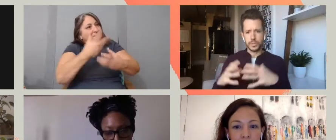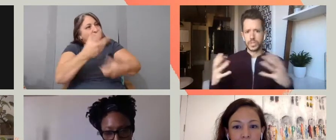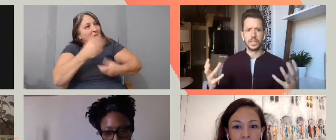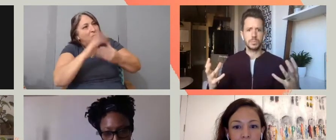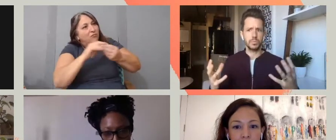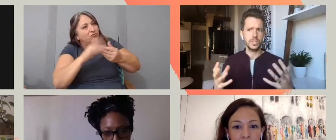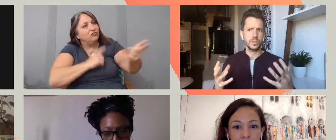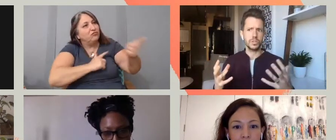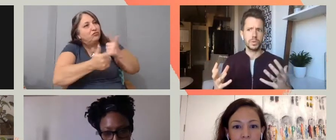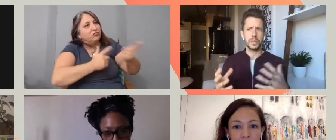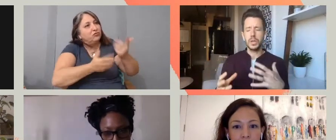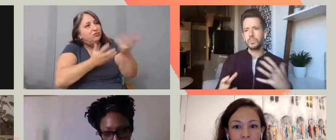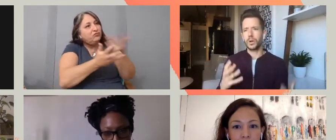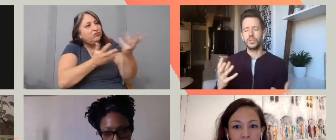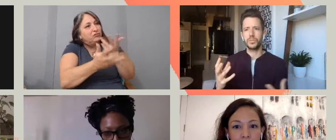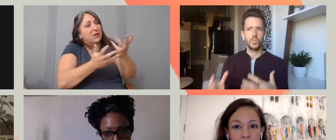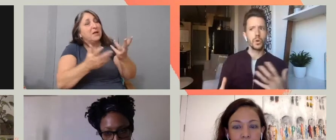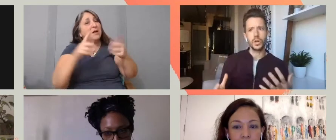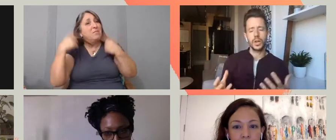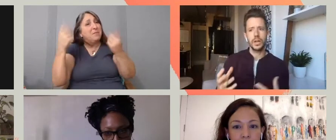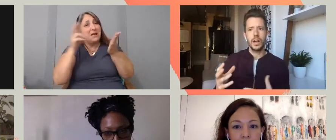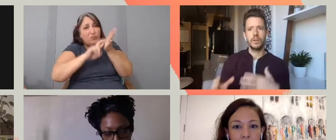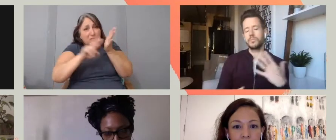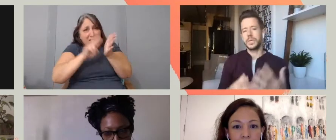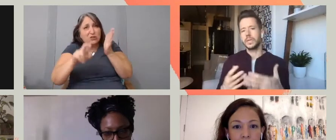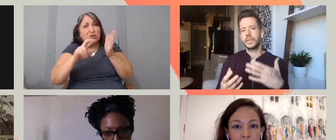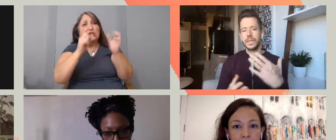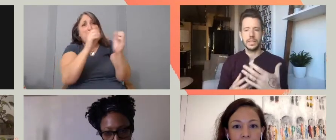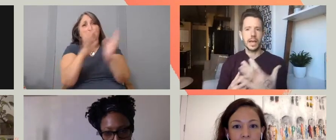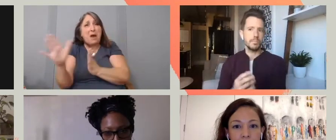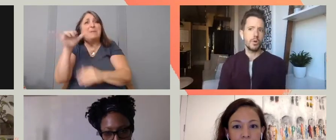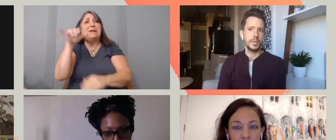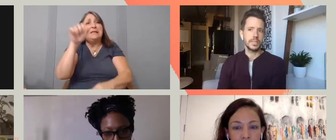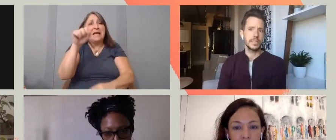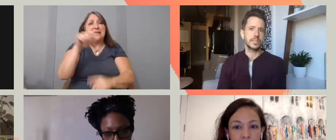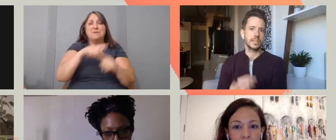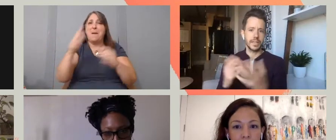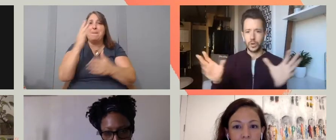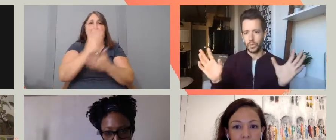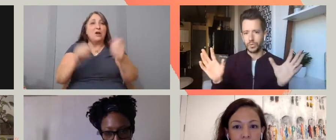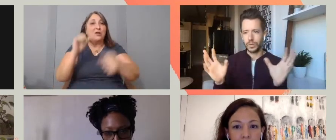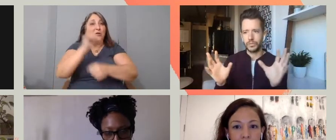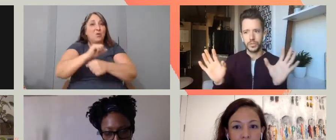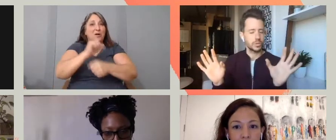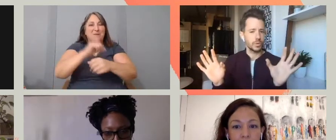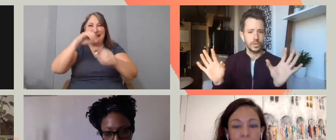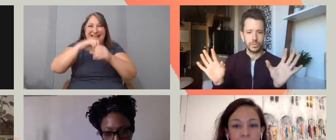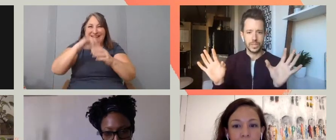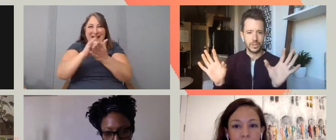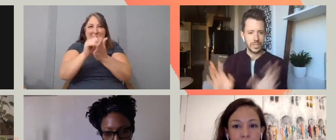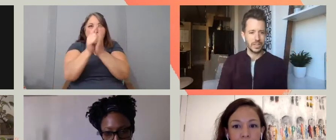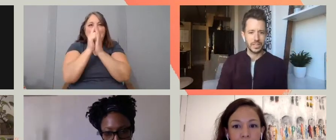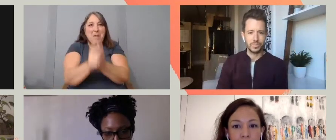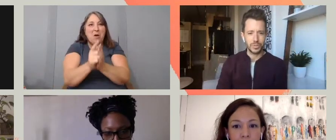there has been prep and there has been research. But, part of the work of being in that moment is to let go of the story you think you're telling